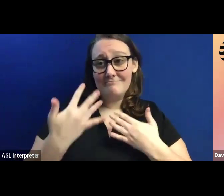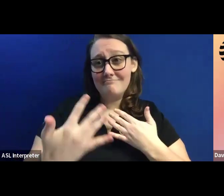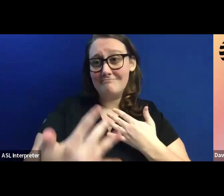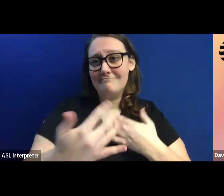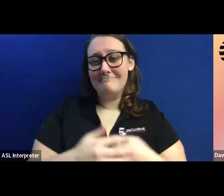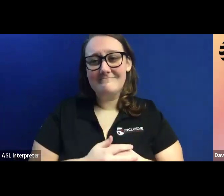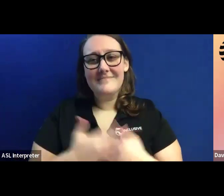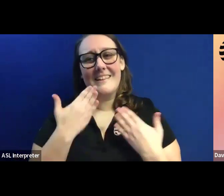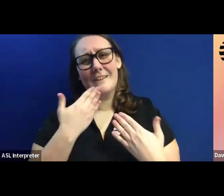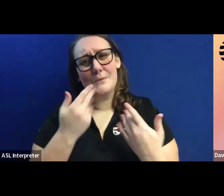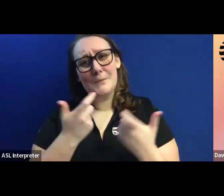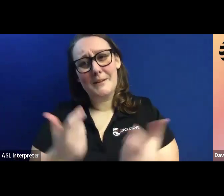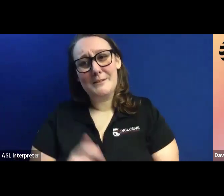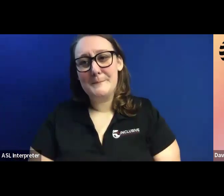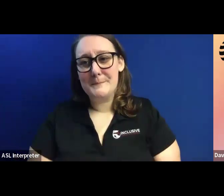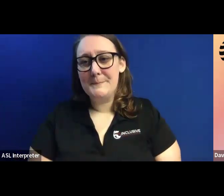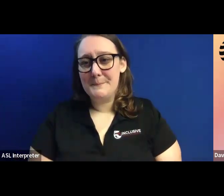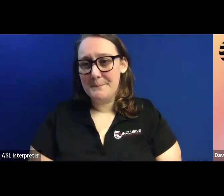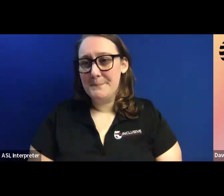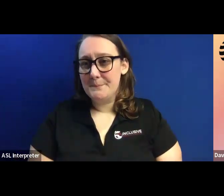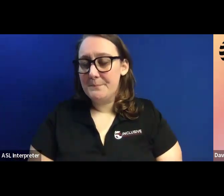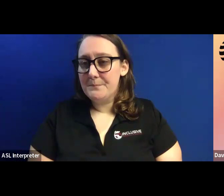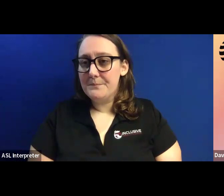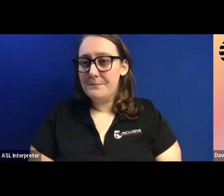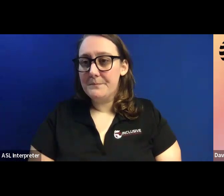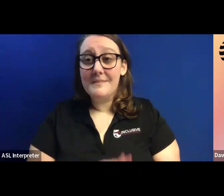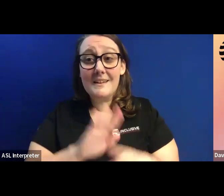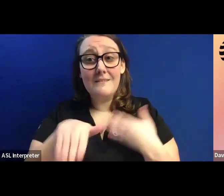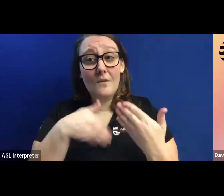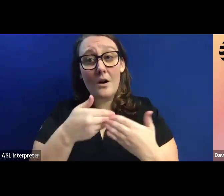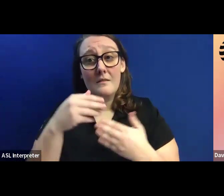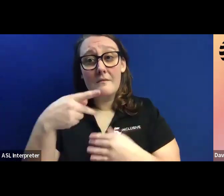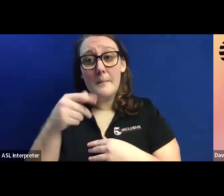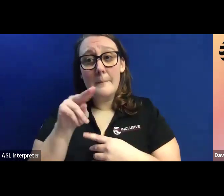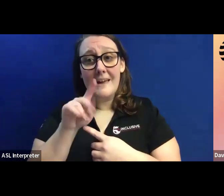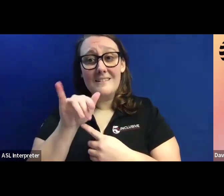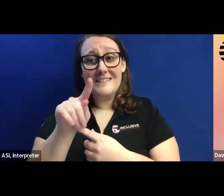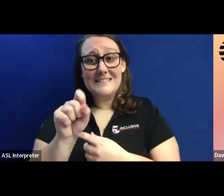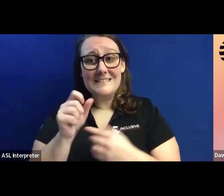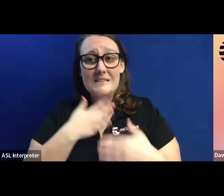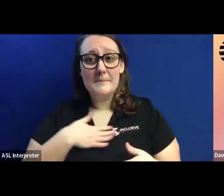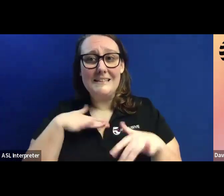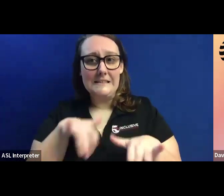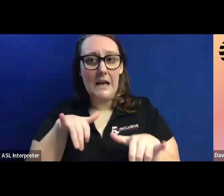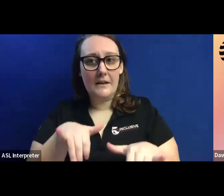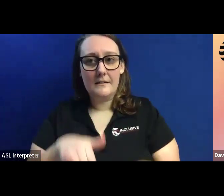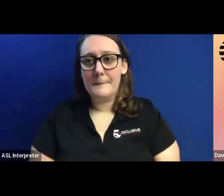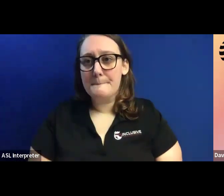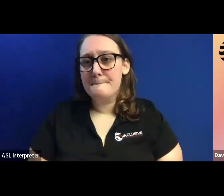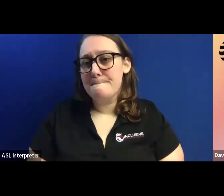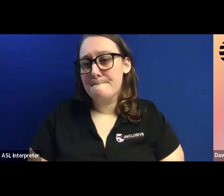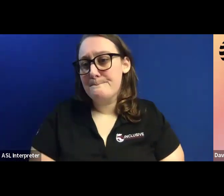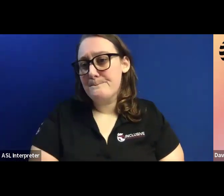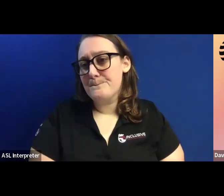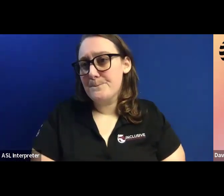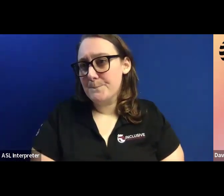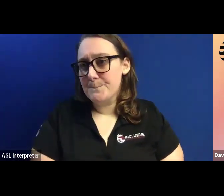Thank you so much. If all the panelist would please stay on afterwards.